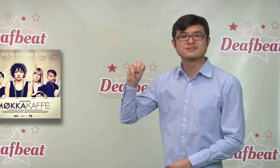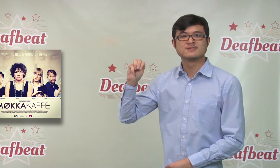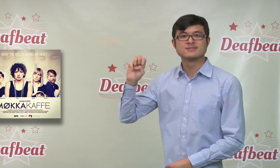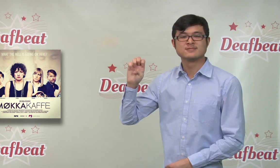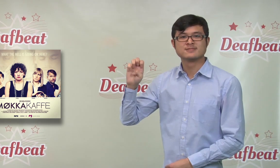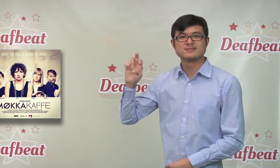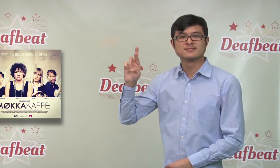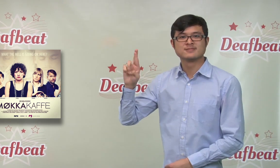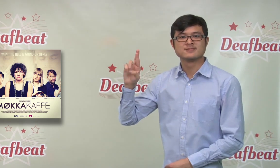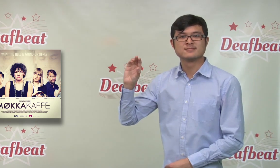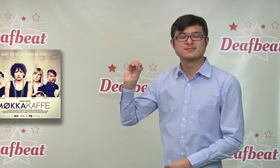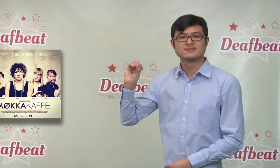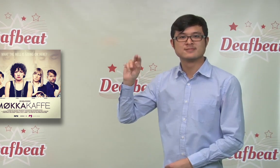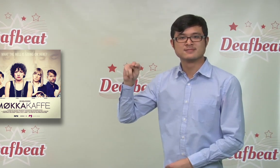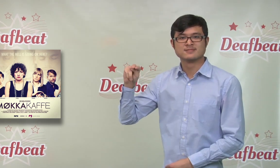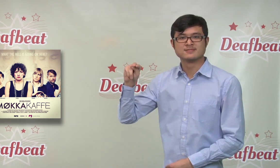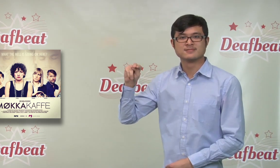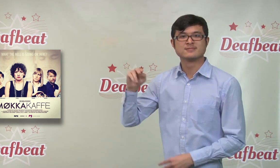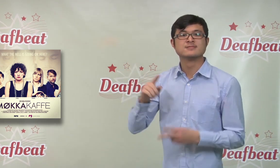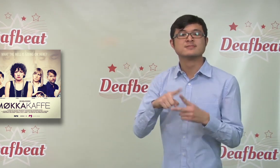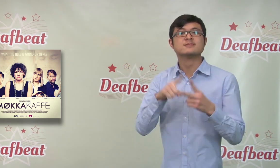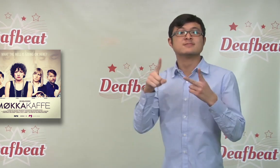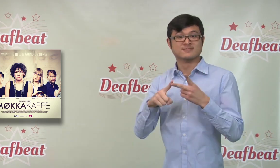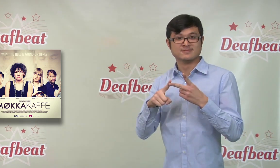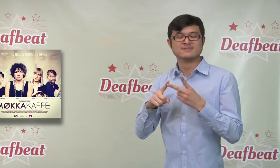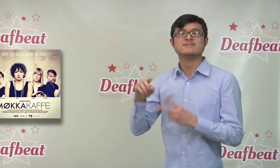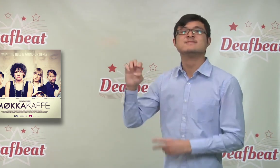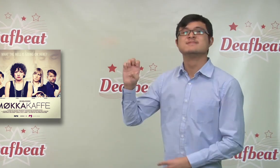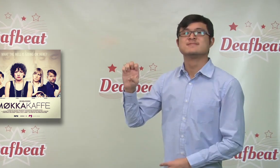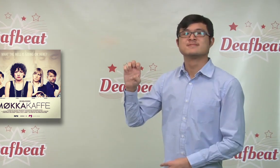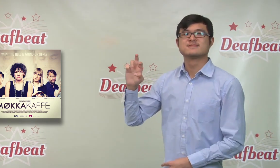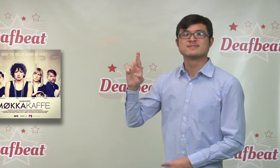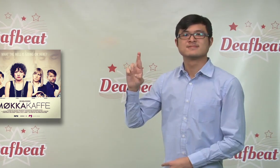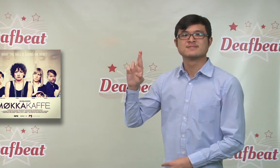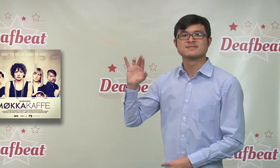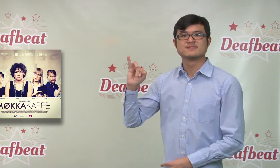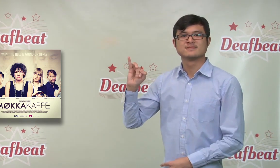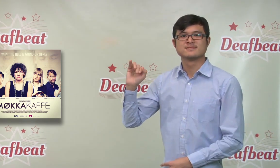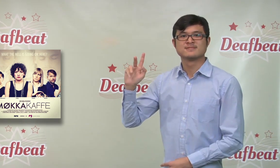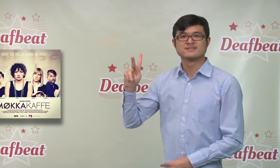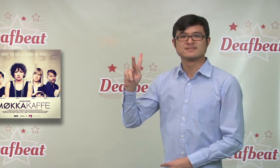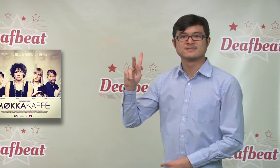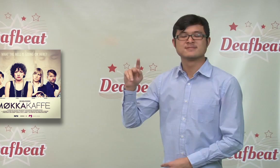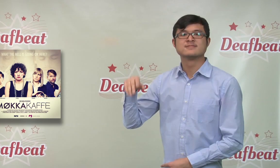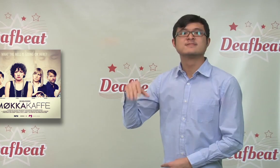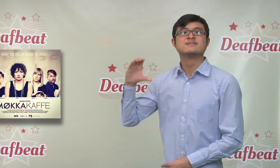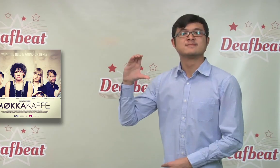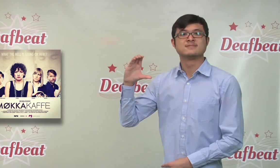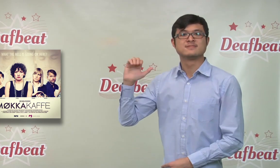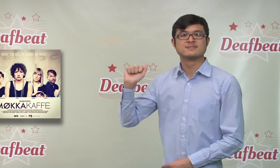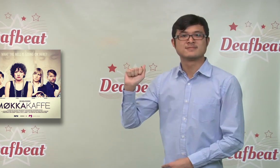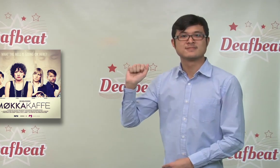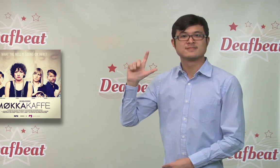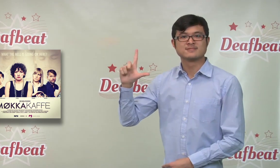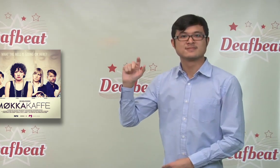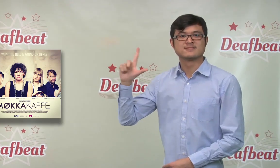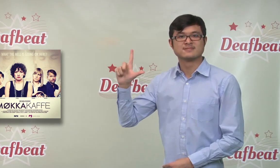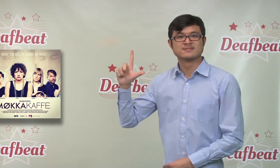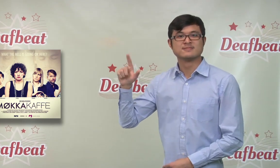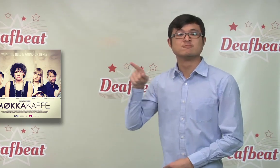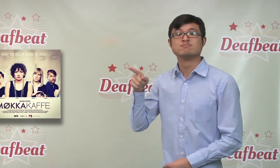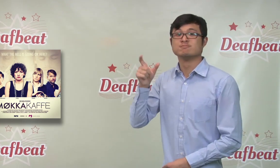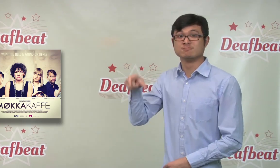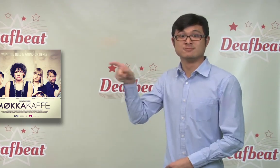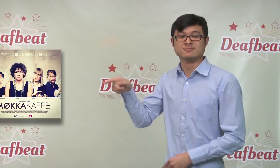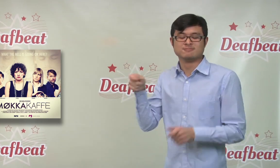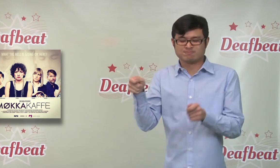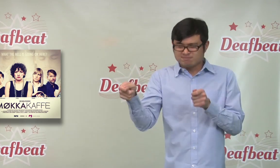and Erik Call directed this mainstream deaf drama